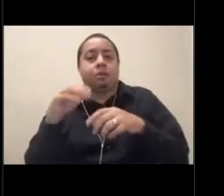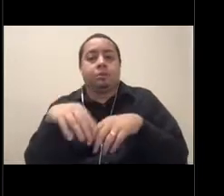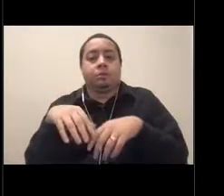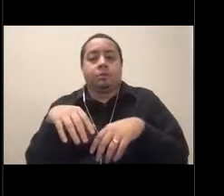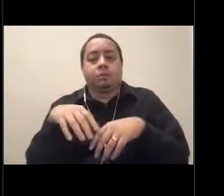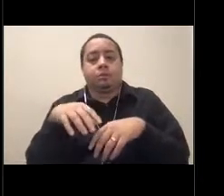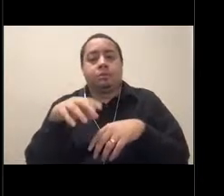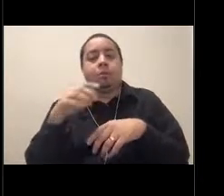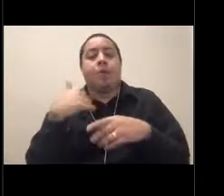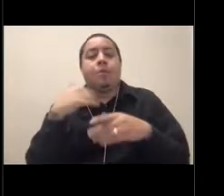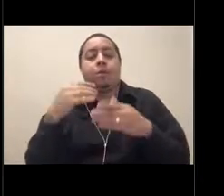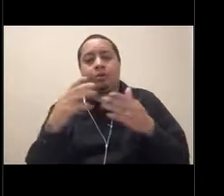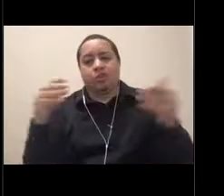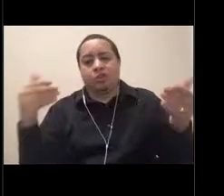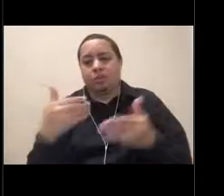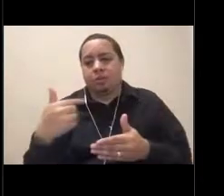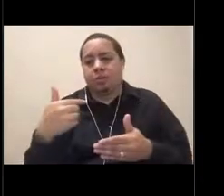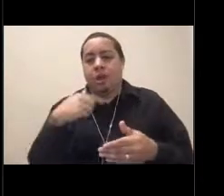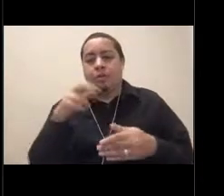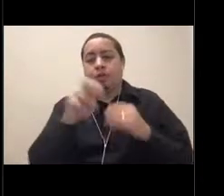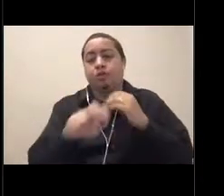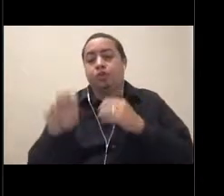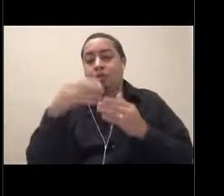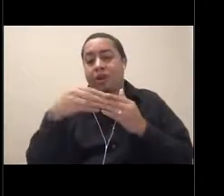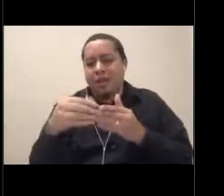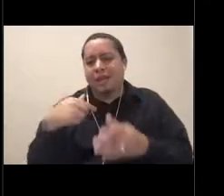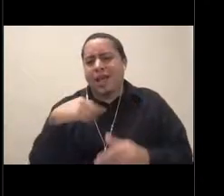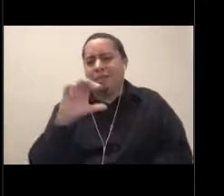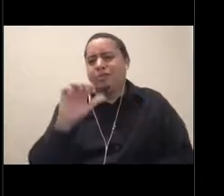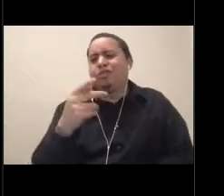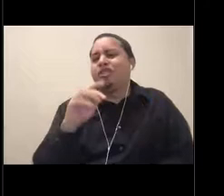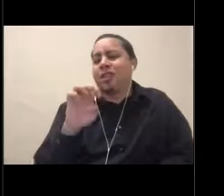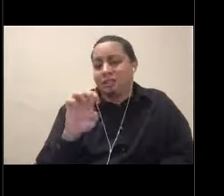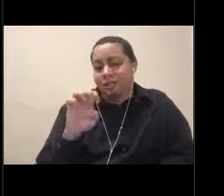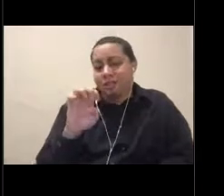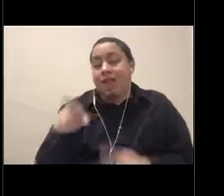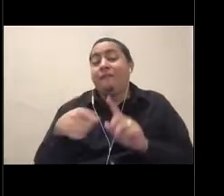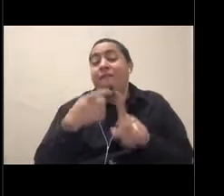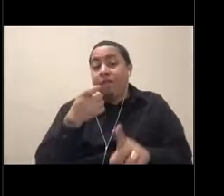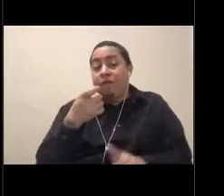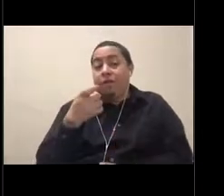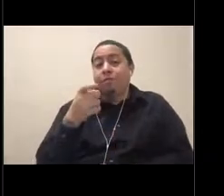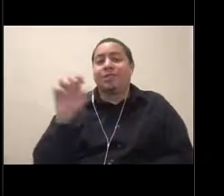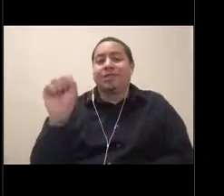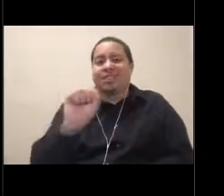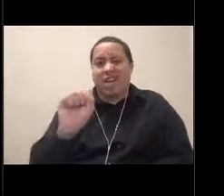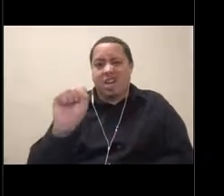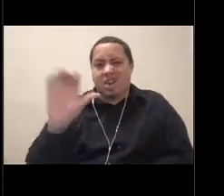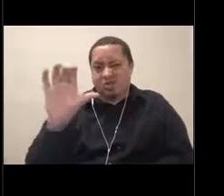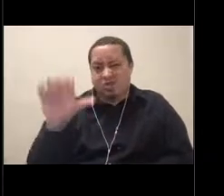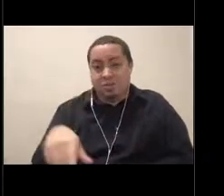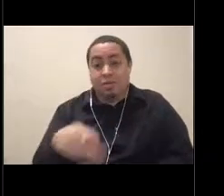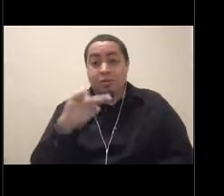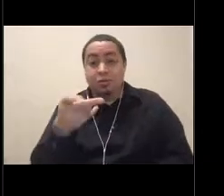Like I said, my name is Chelsea, and I'm pretty unique in that I'm actually from Santa Cruz. These two pictures are actually taken